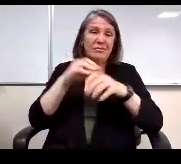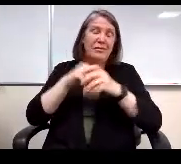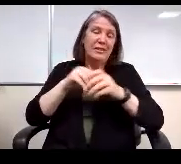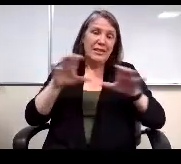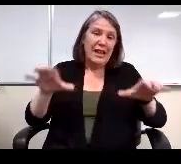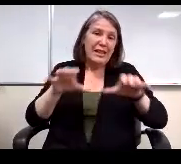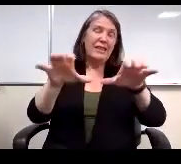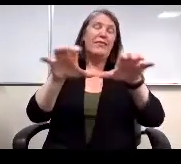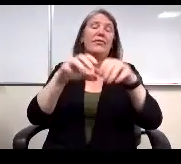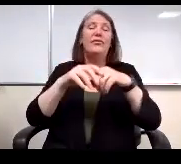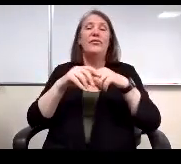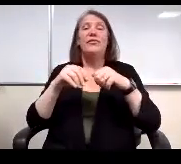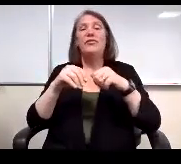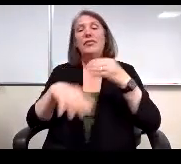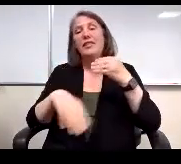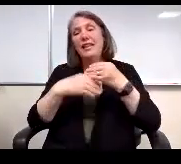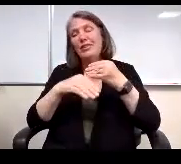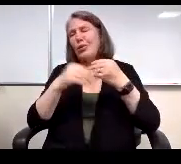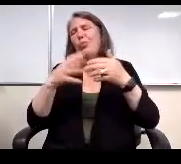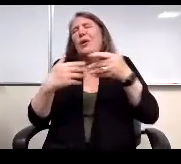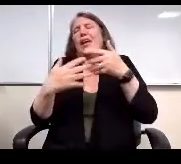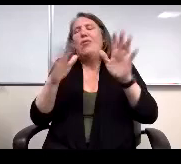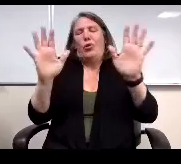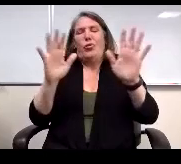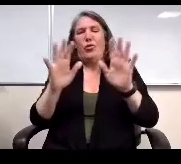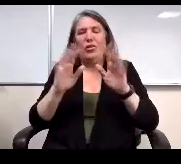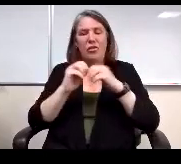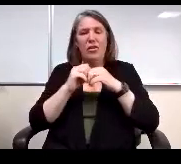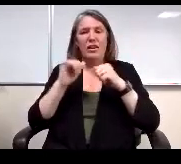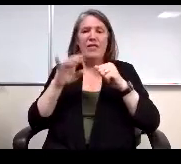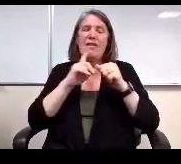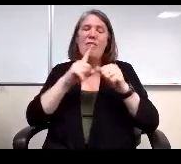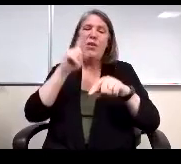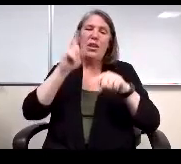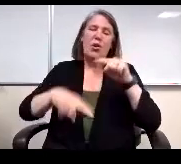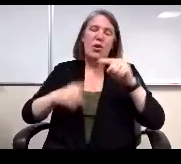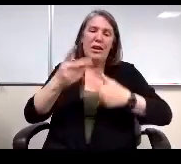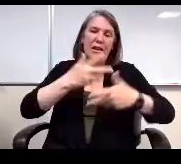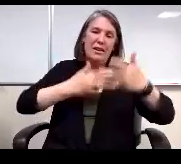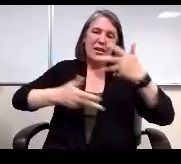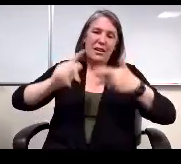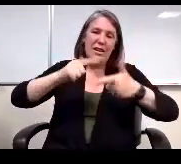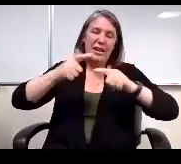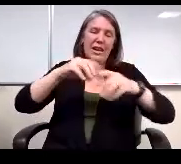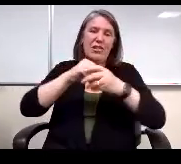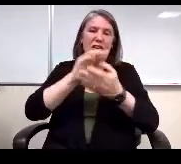Whatever they really couldn't engage the school in the manner that they used to,